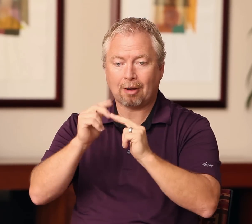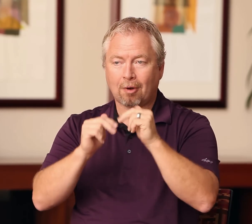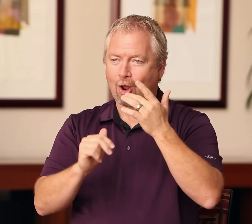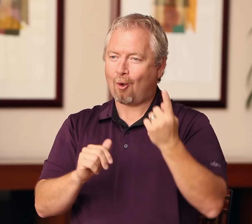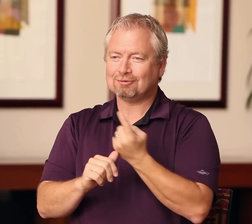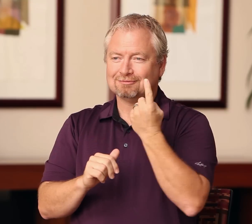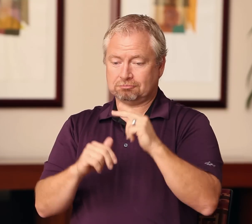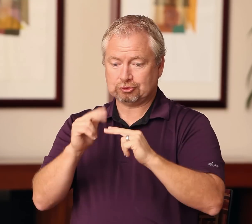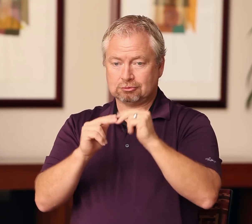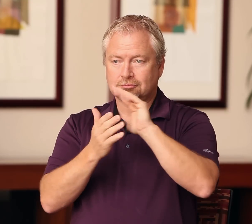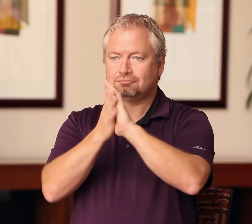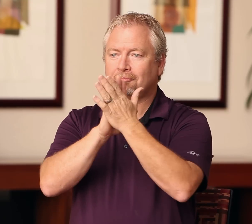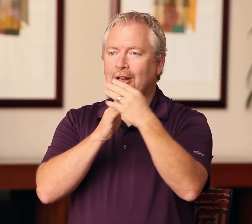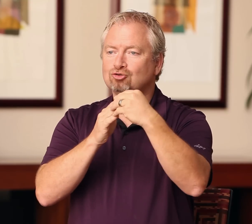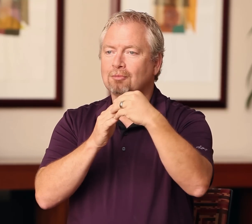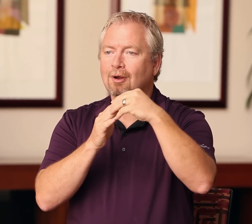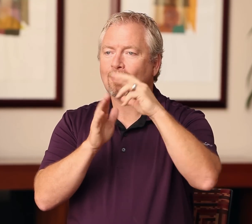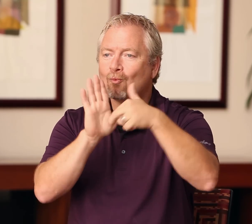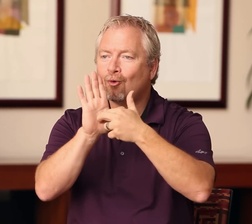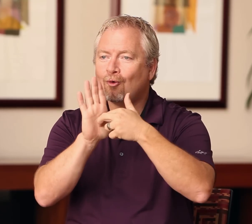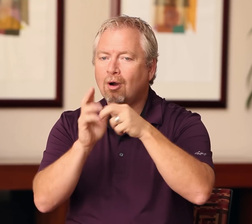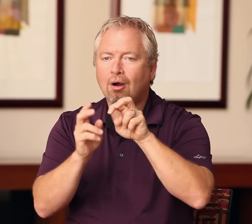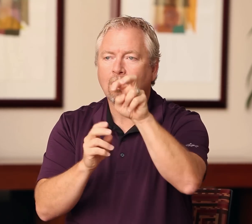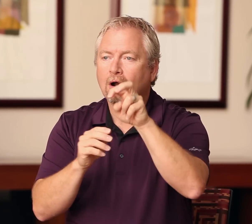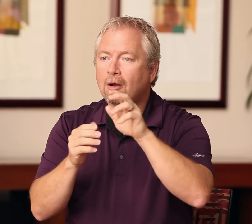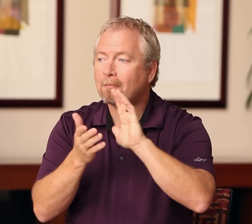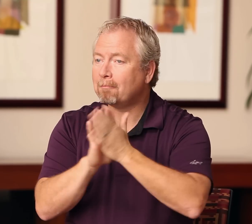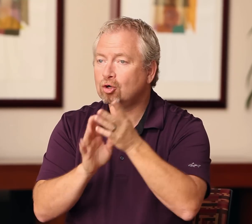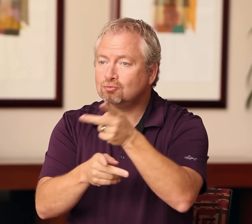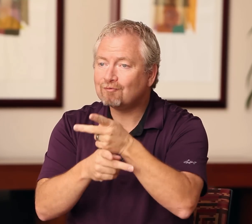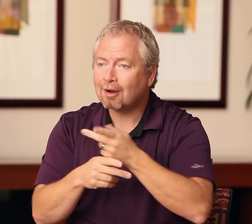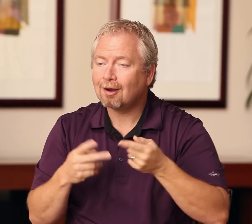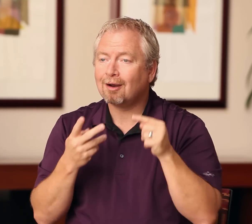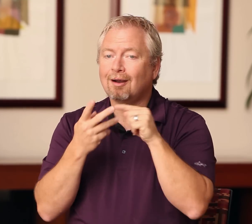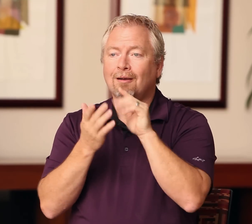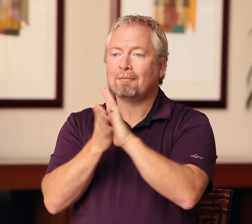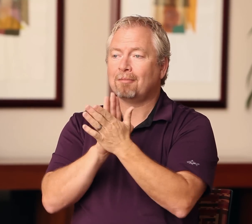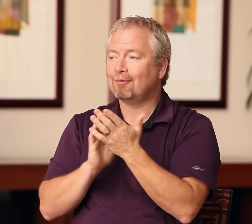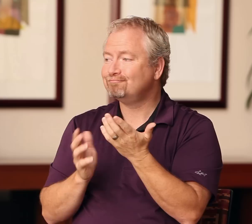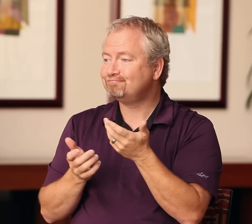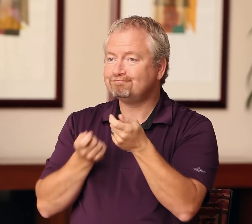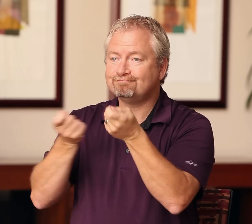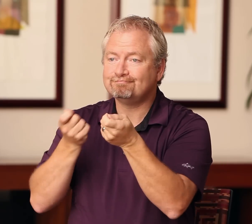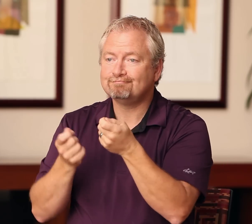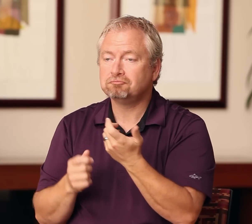As typically is the case, when people build skills, they naturally become leaders and accept leadership roles. They may become supervisors or administrators.